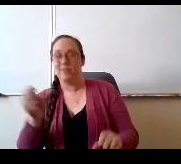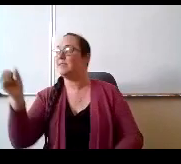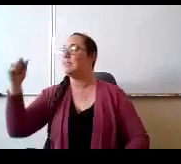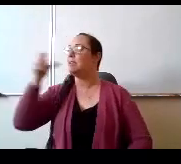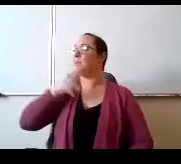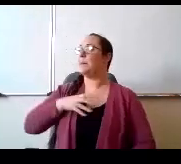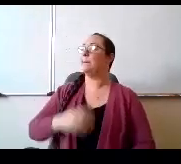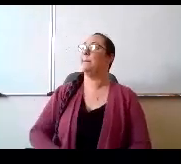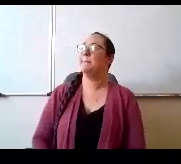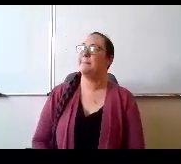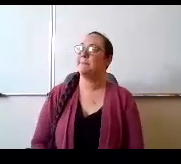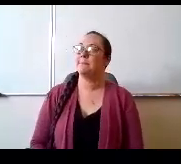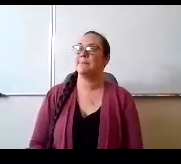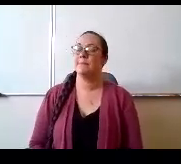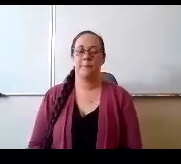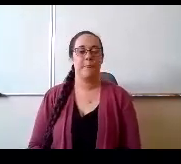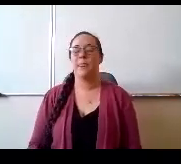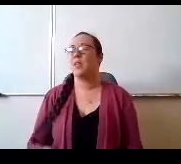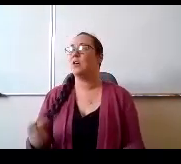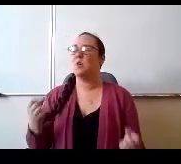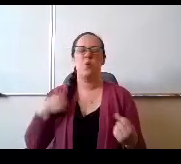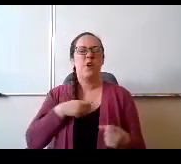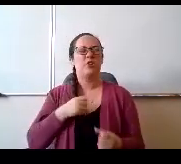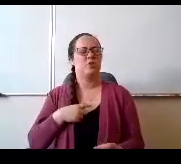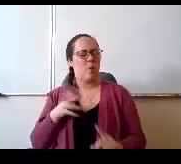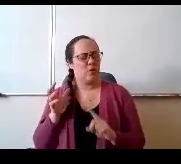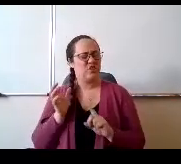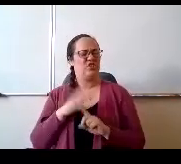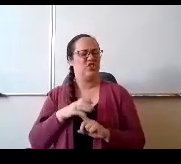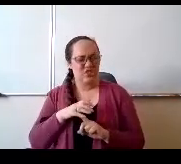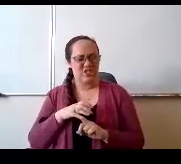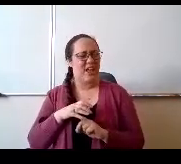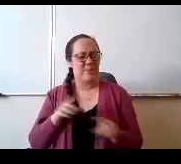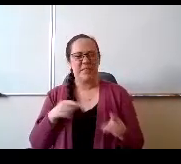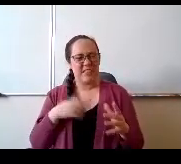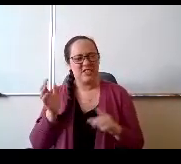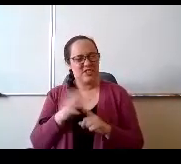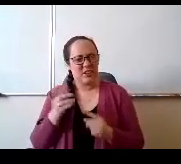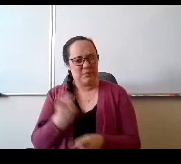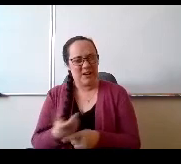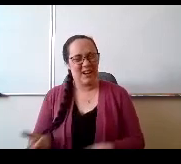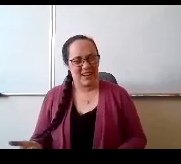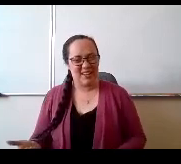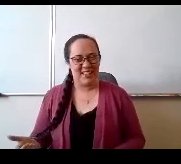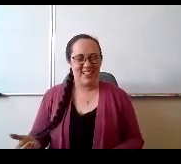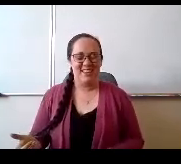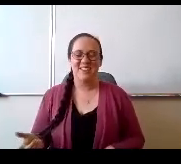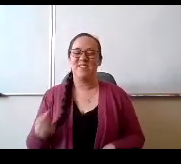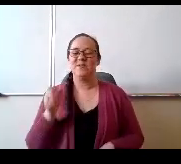Yes ma'am. We are so good at this. This is unbelievable or what? OK, so next slide please.